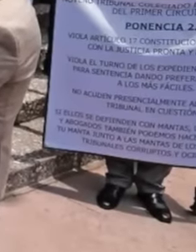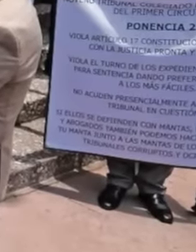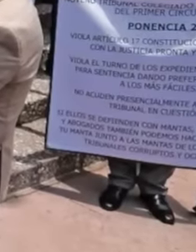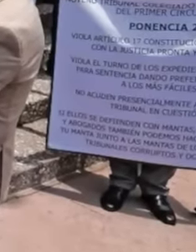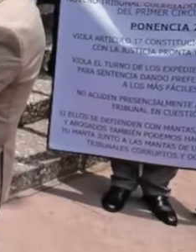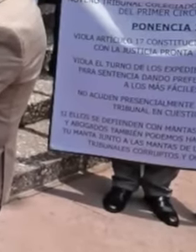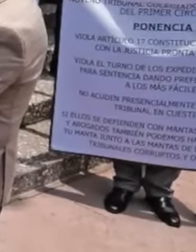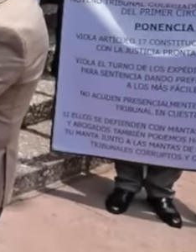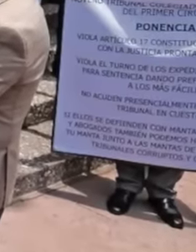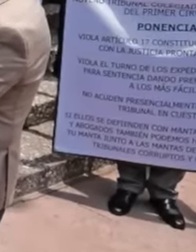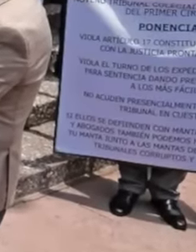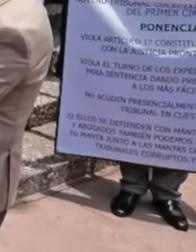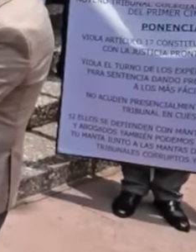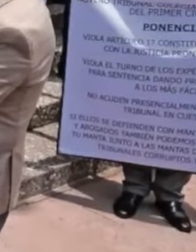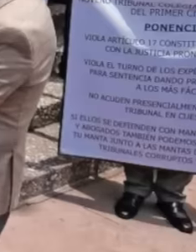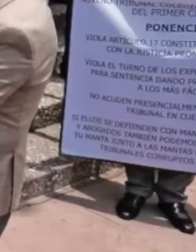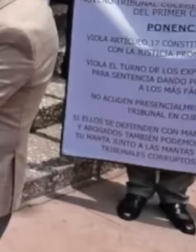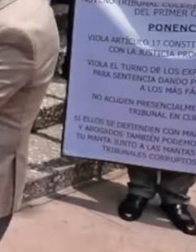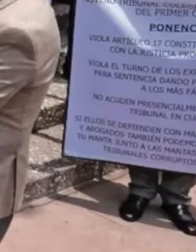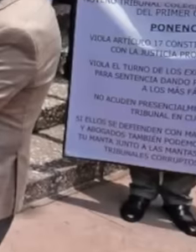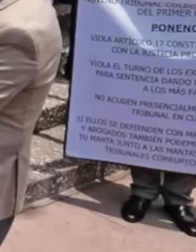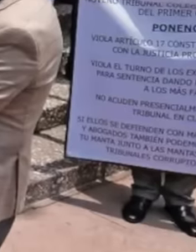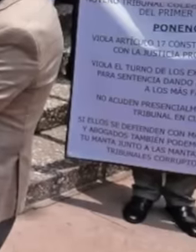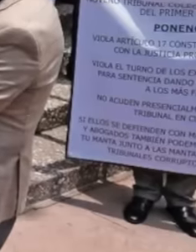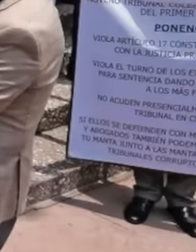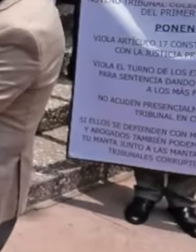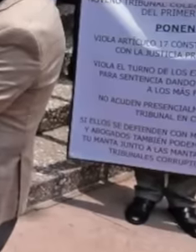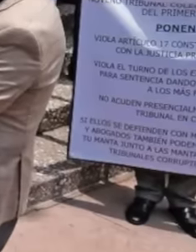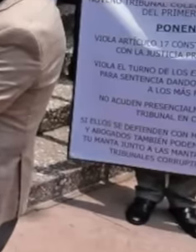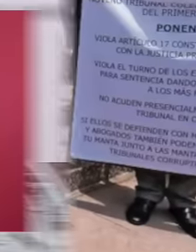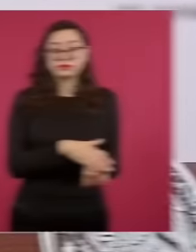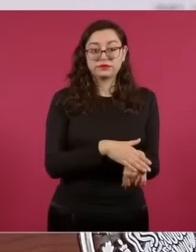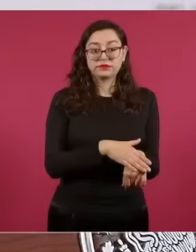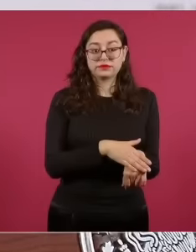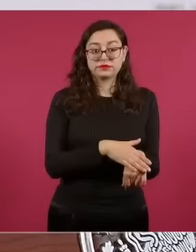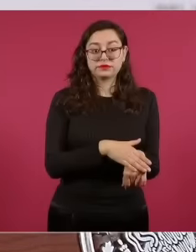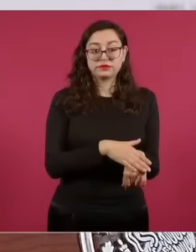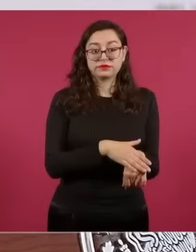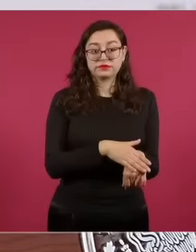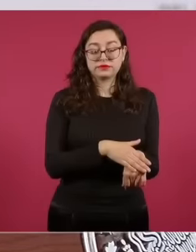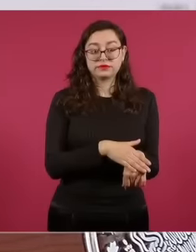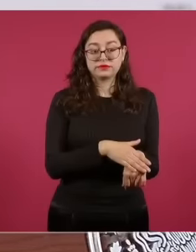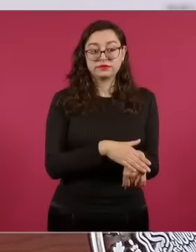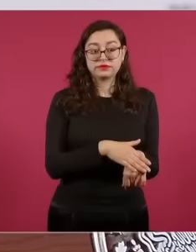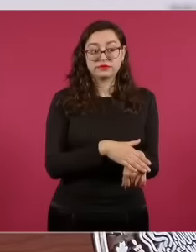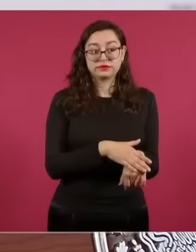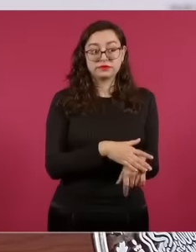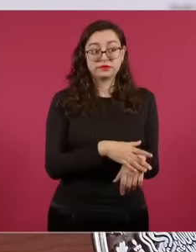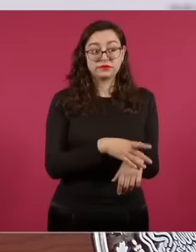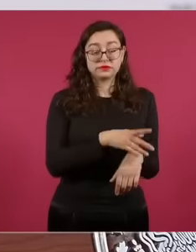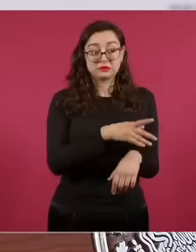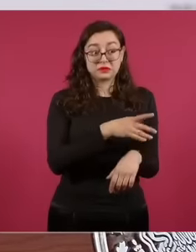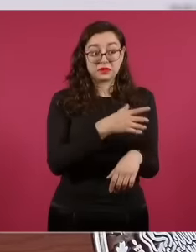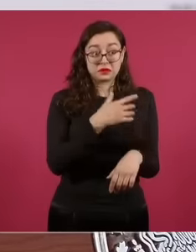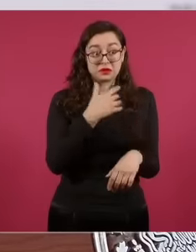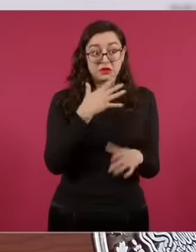And he also read them the card telling them that now The people have the last word